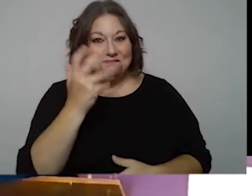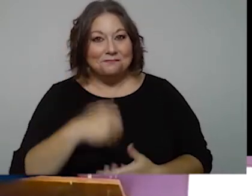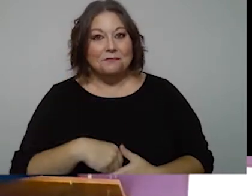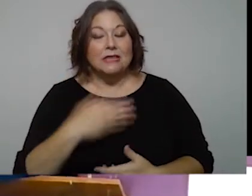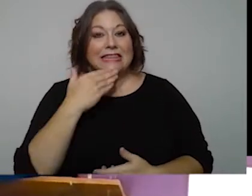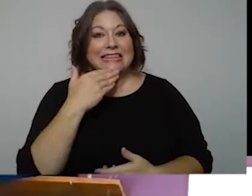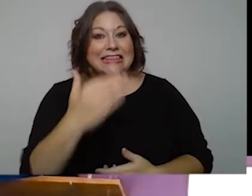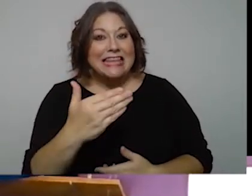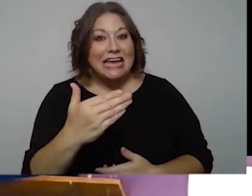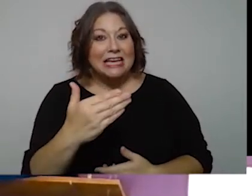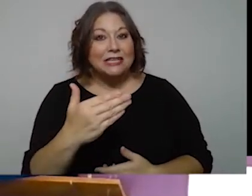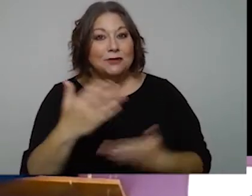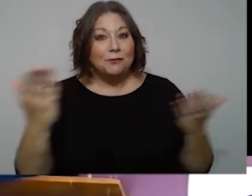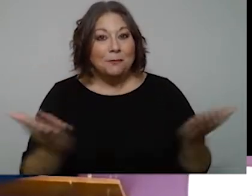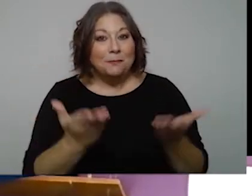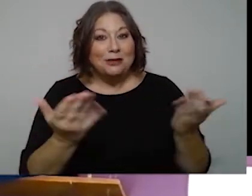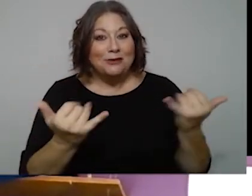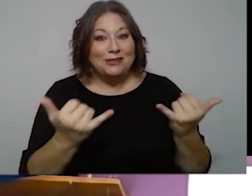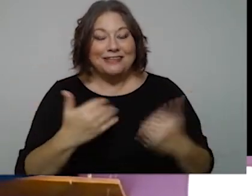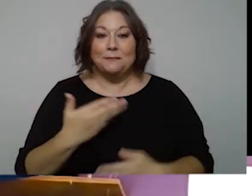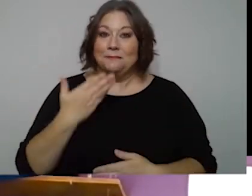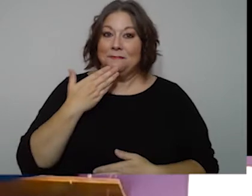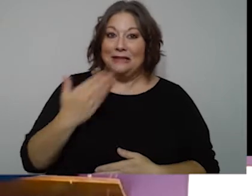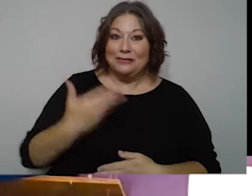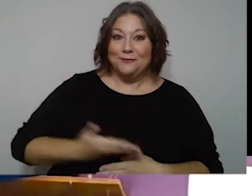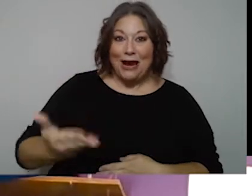Max: Awesome. Thanks for being with me today. Bethany: Thanks for having me.